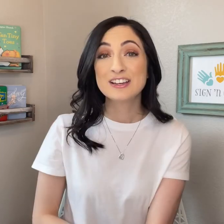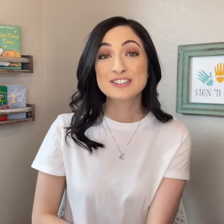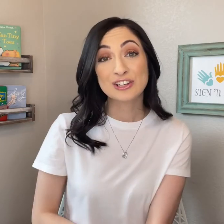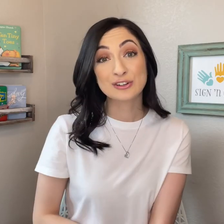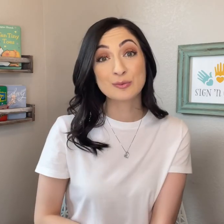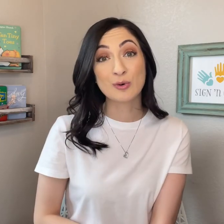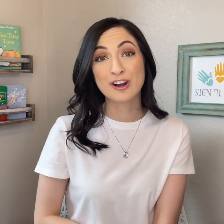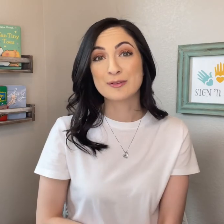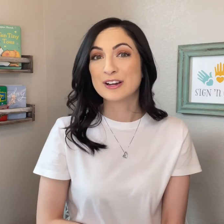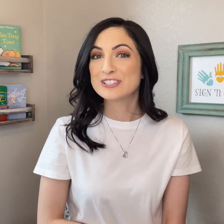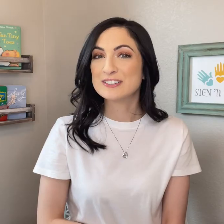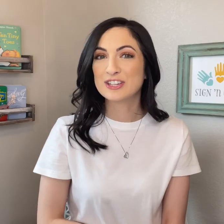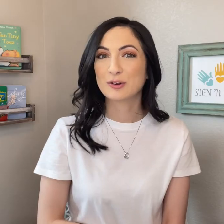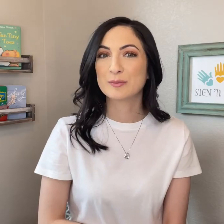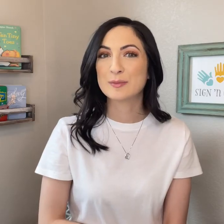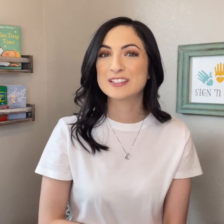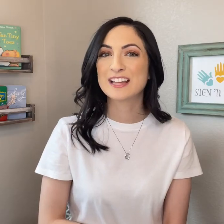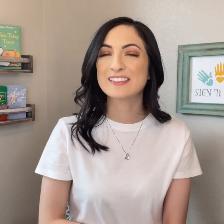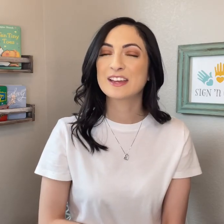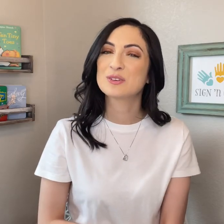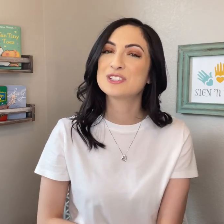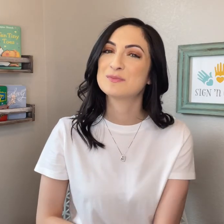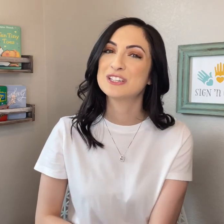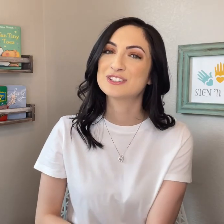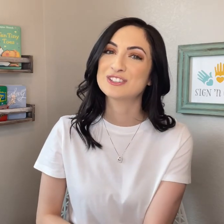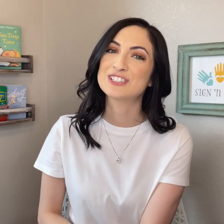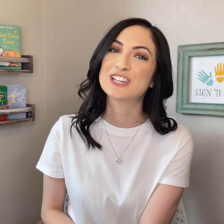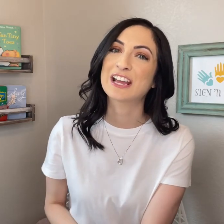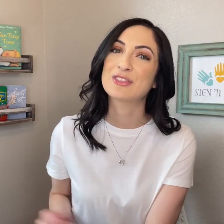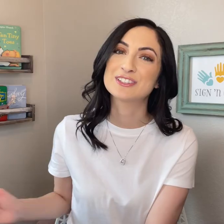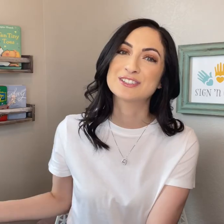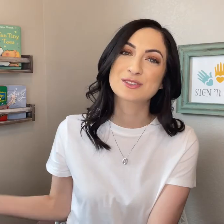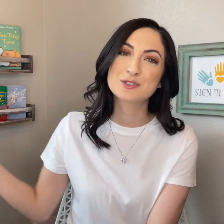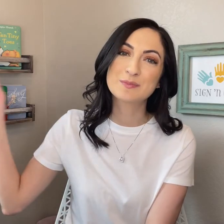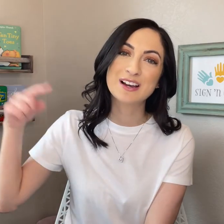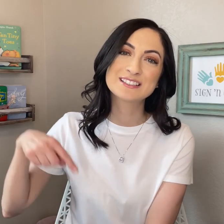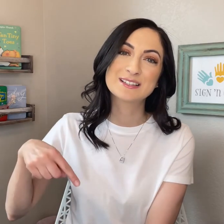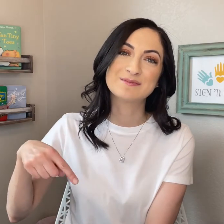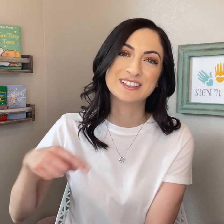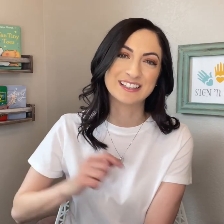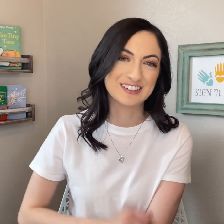To learn more about teaching your baby sign language, be sure to check out the description box below.